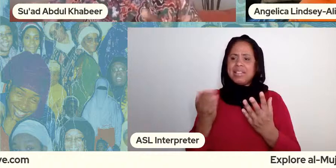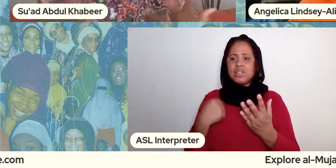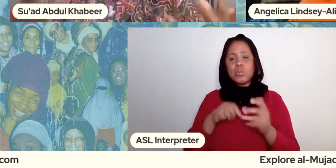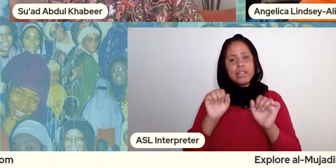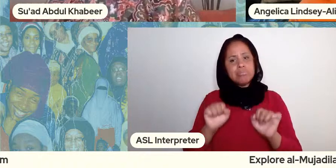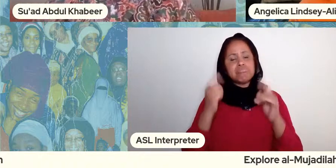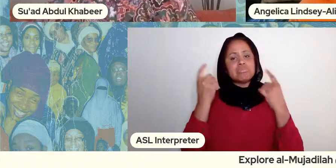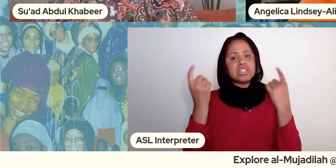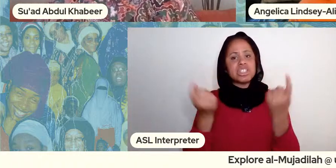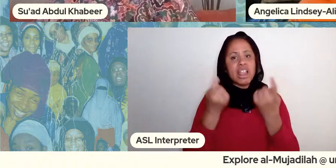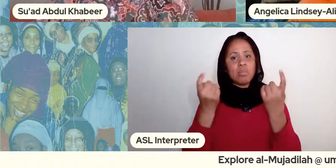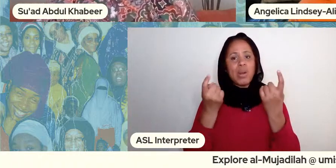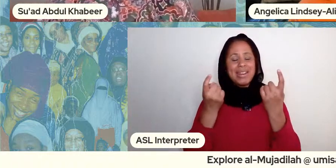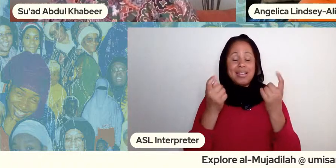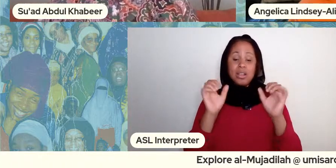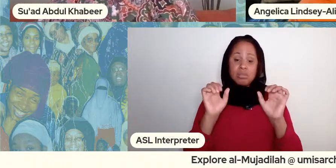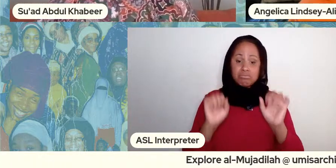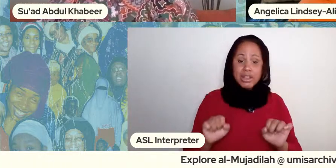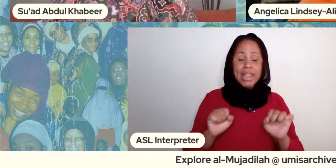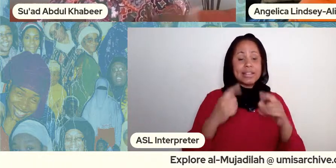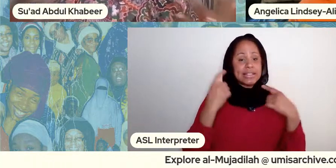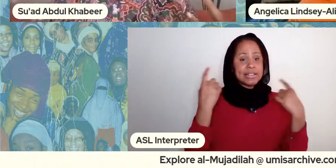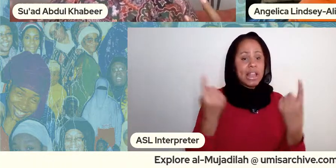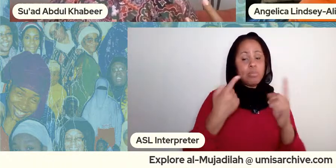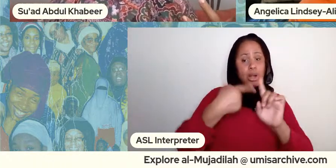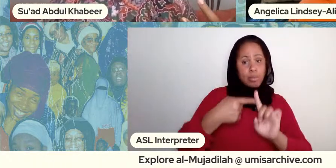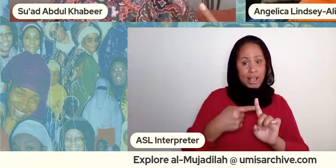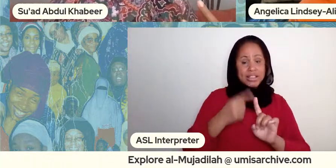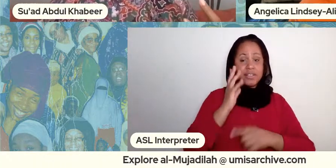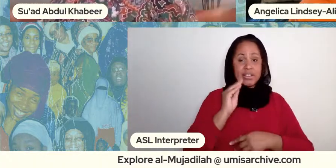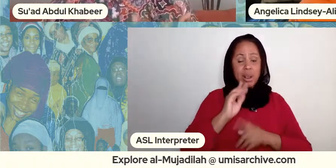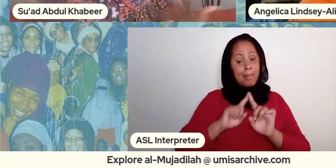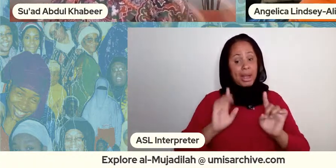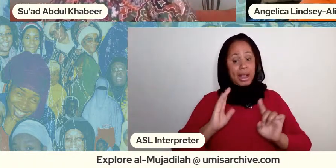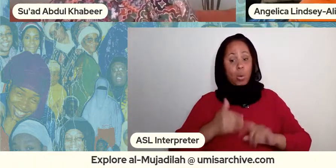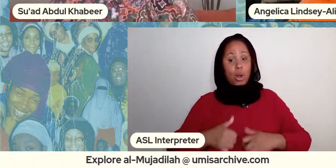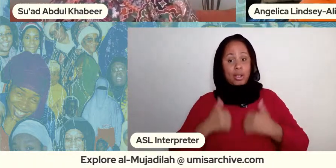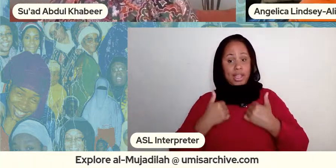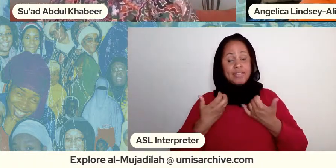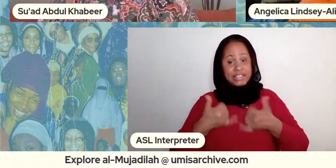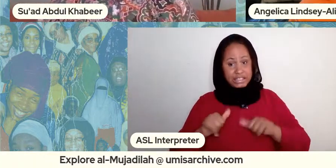good times you know um but but our lives are complicated right and there's difficulty and i